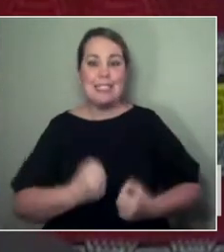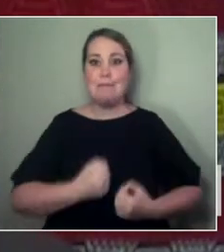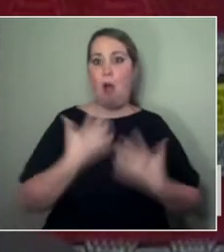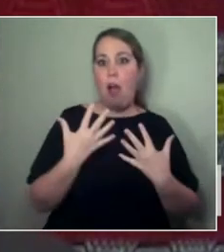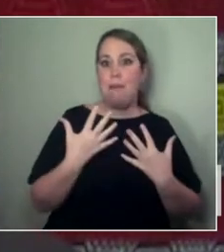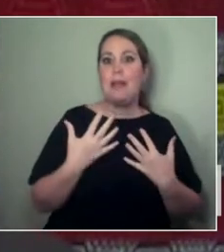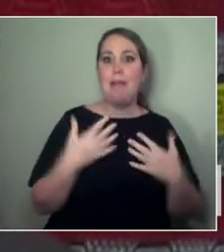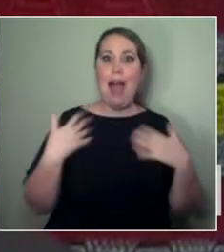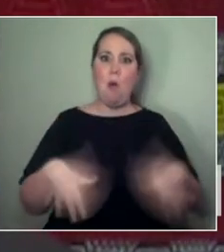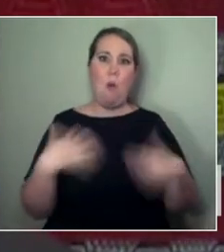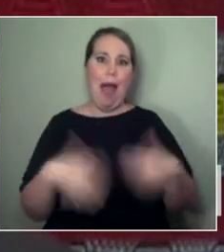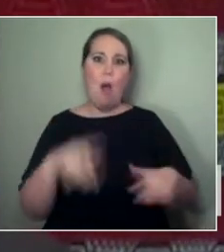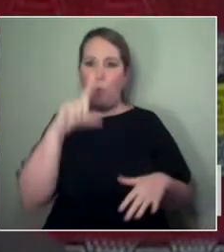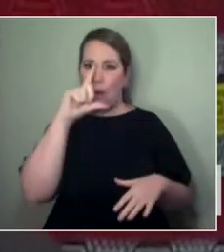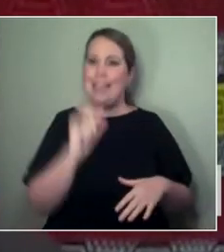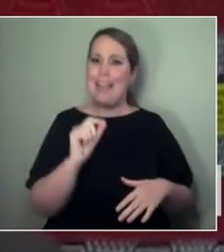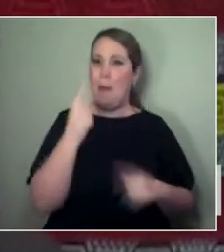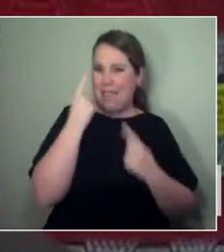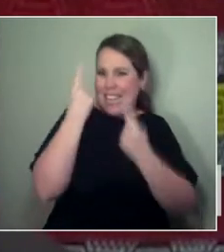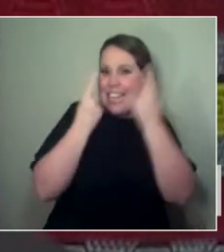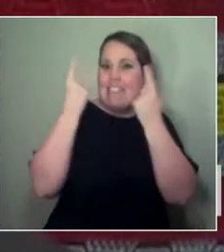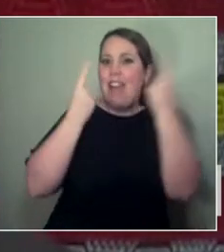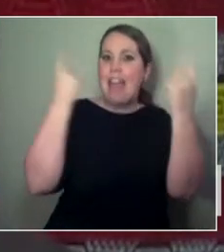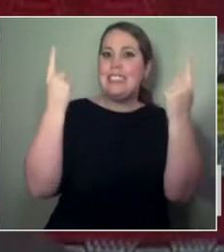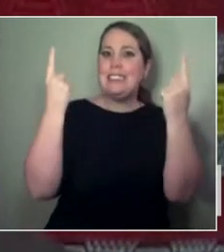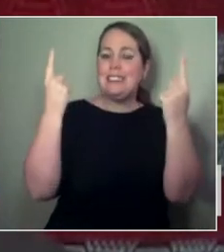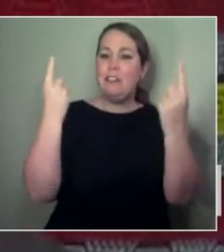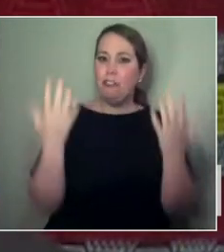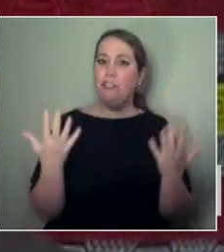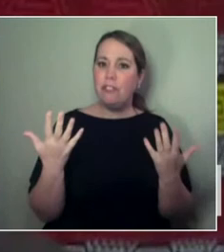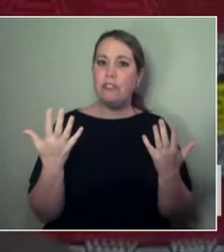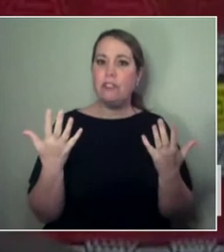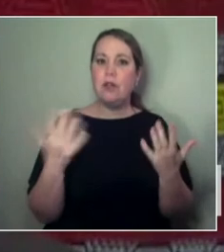You know, as people, we constantly evolve and change.